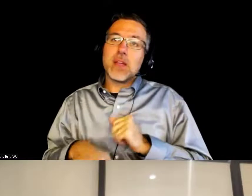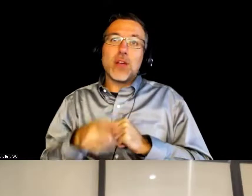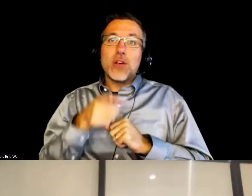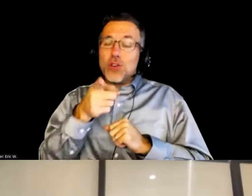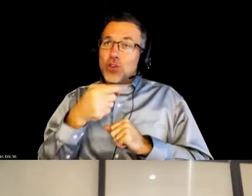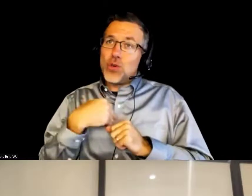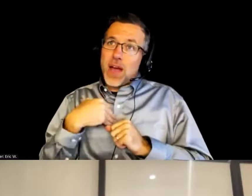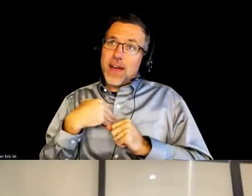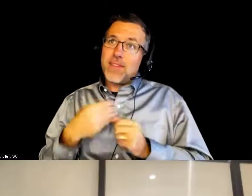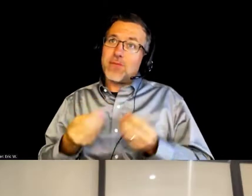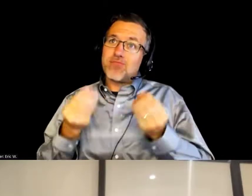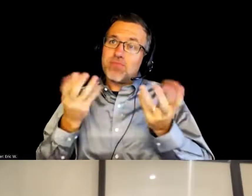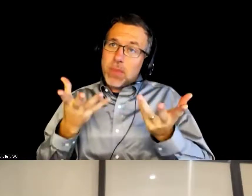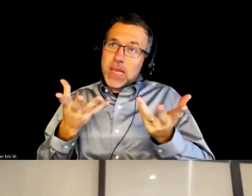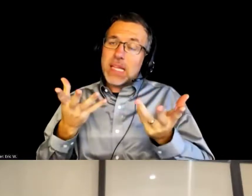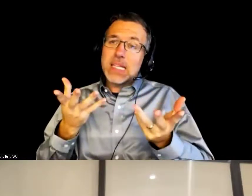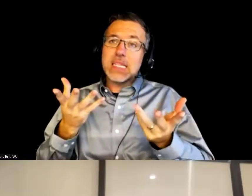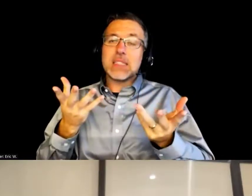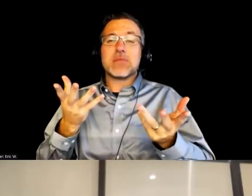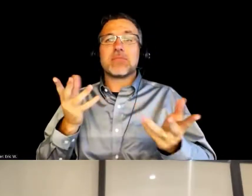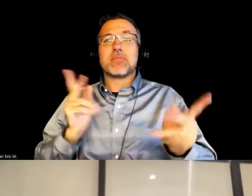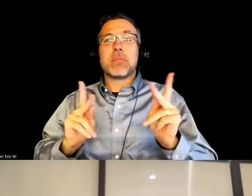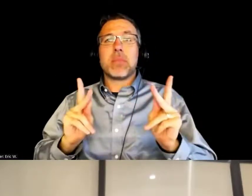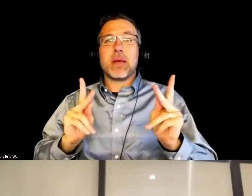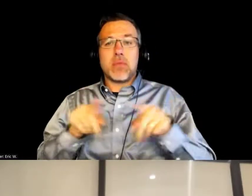there who are part of the program